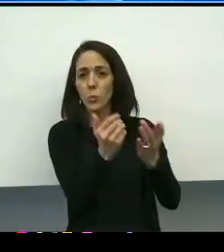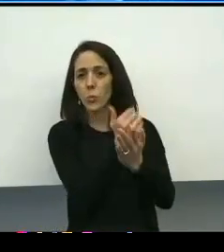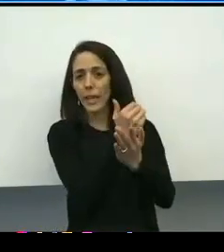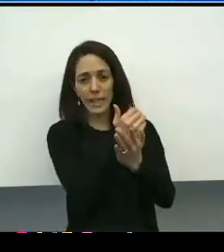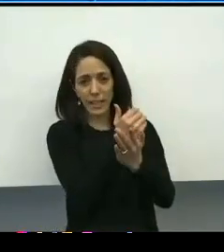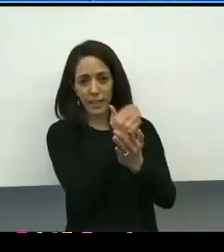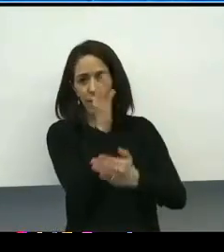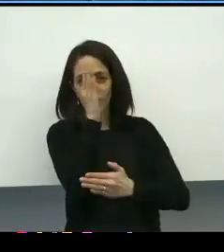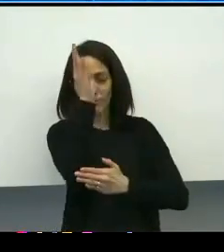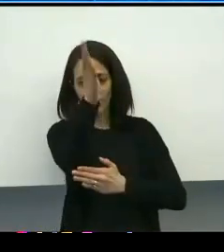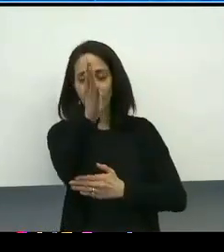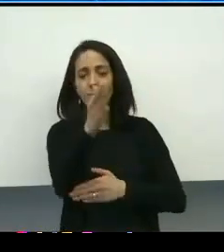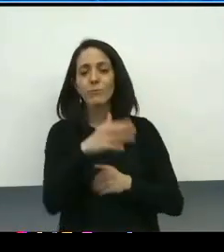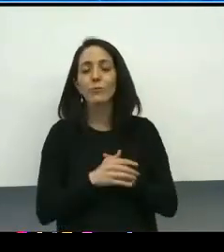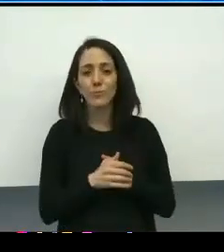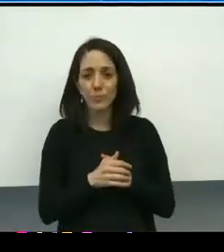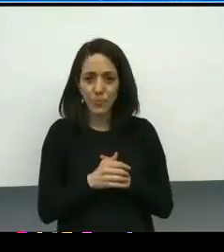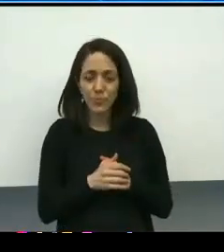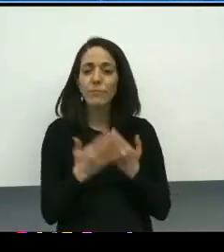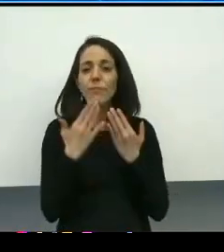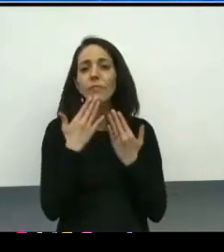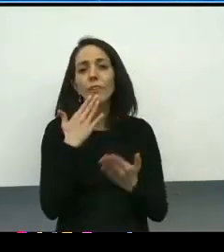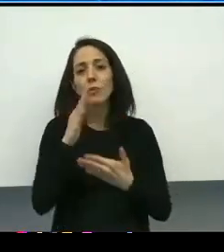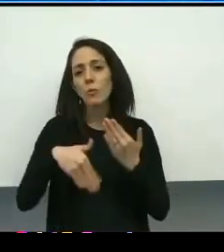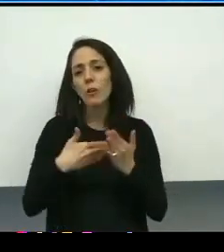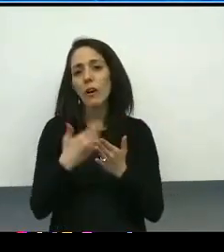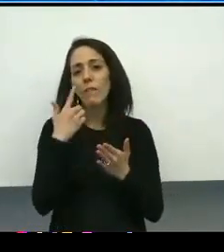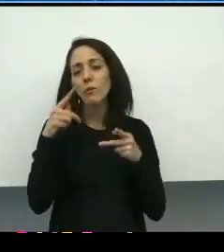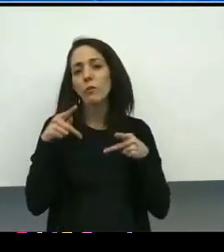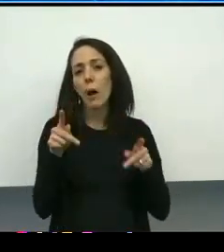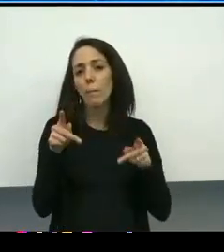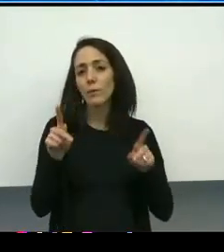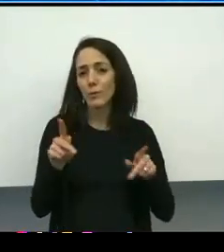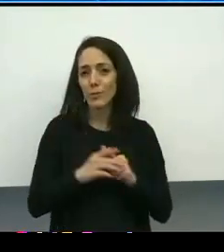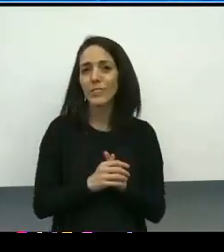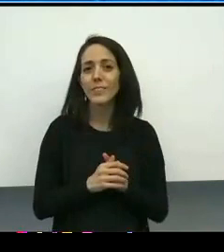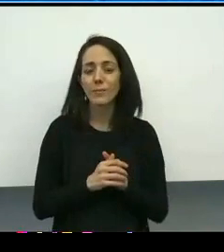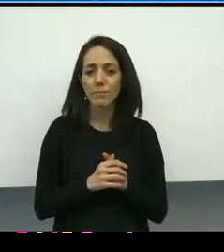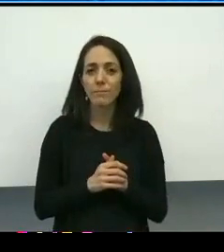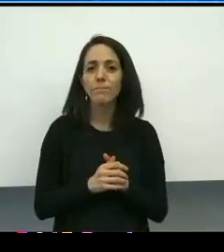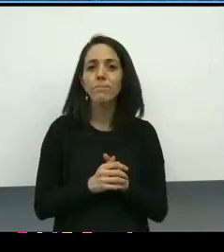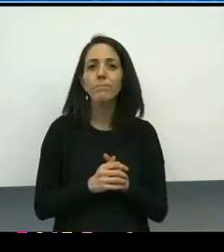So I thank you all for the opportunity. We will pause for the cause.